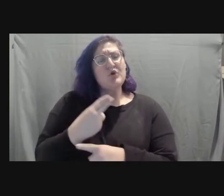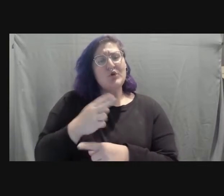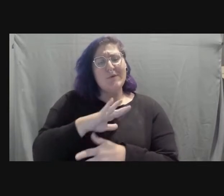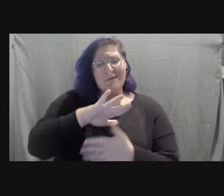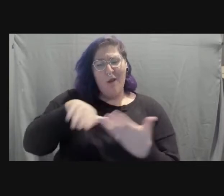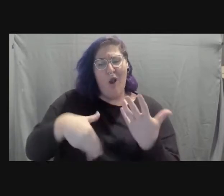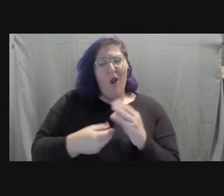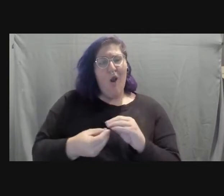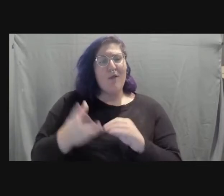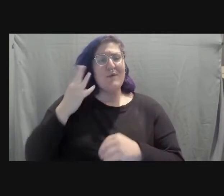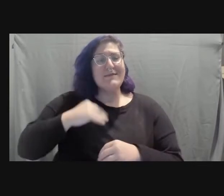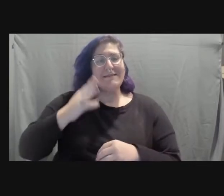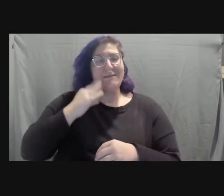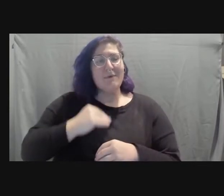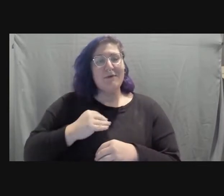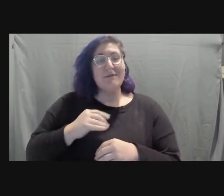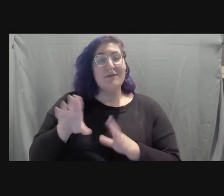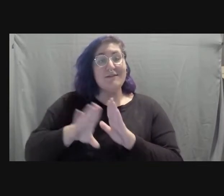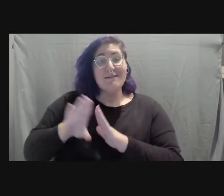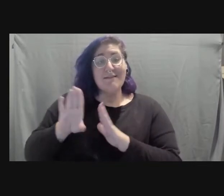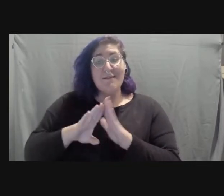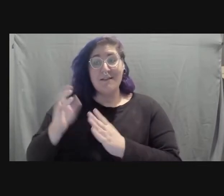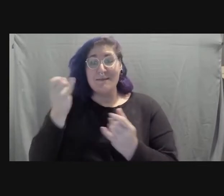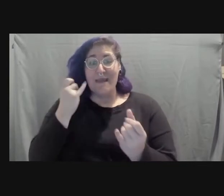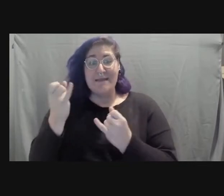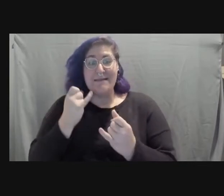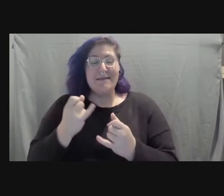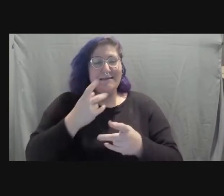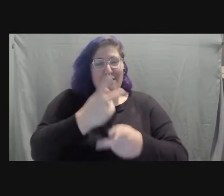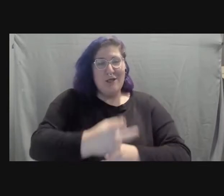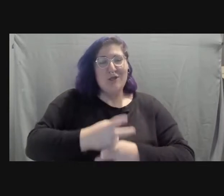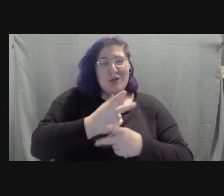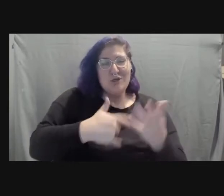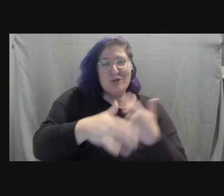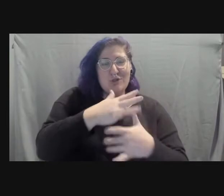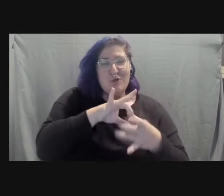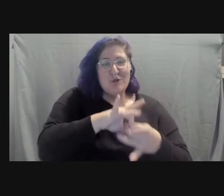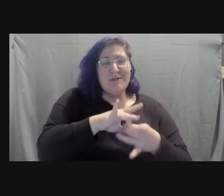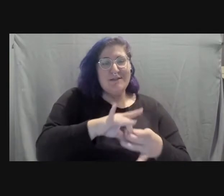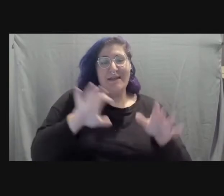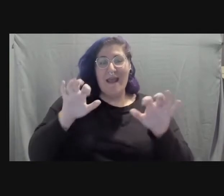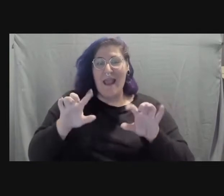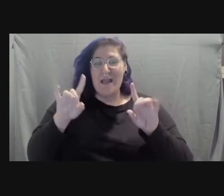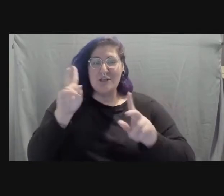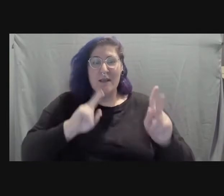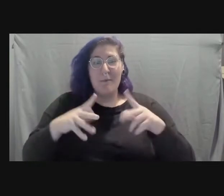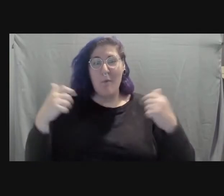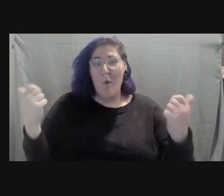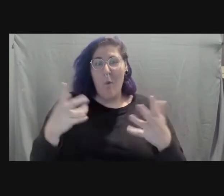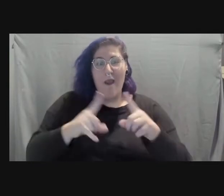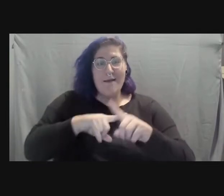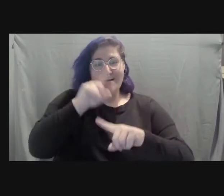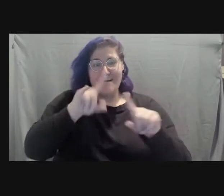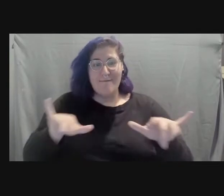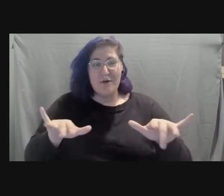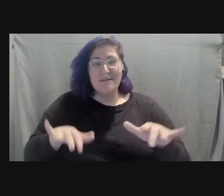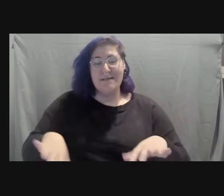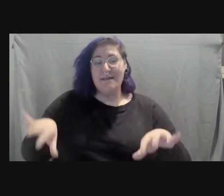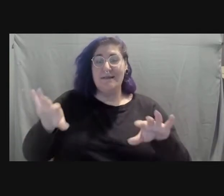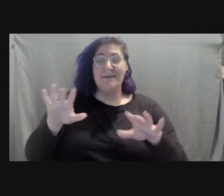nurtures social connections, and educates folks on diversity, equity, inclusion, and accessibility. Welcome, Bela. It's great to have you.